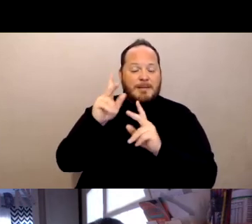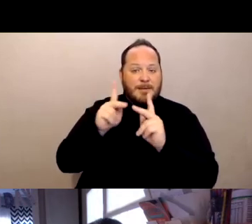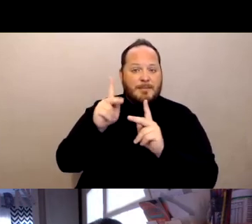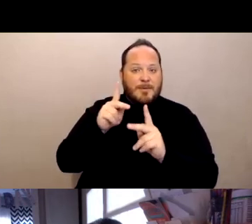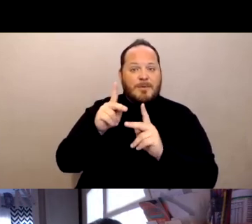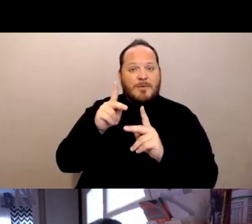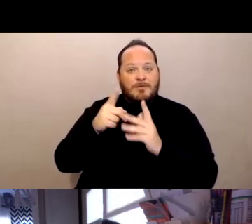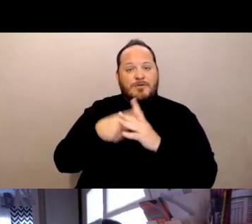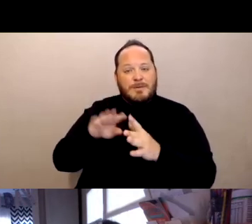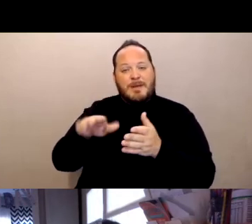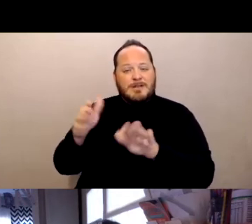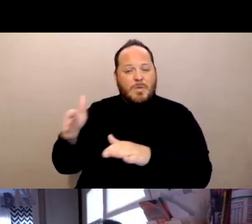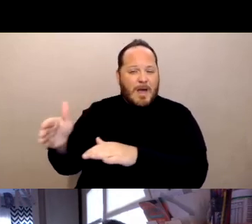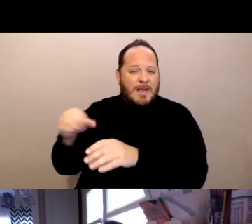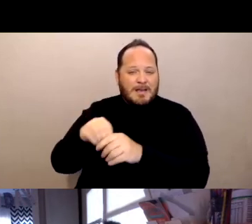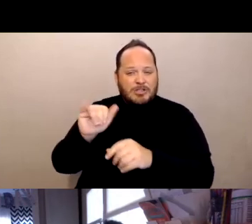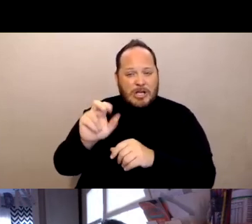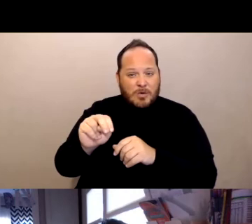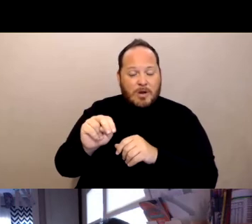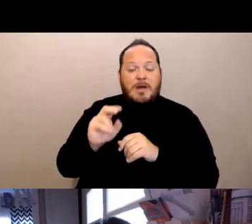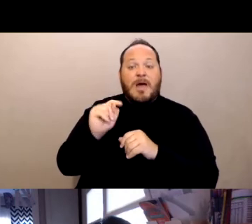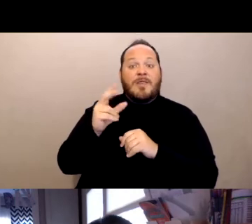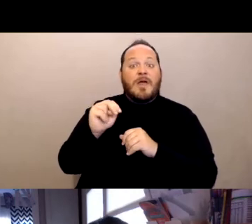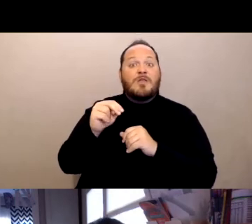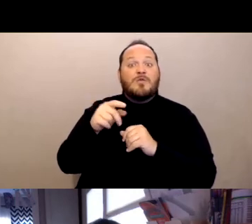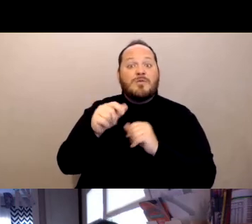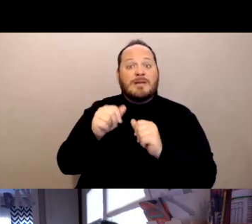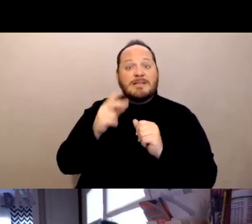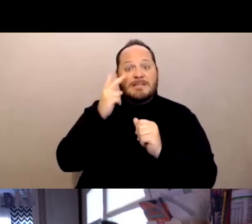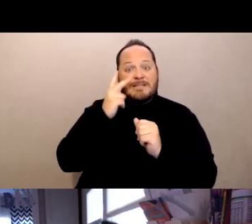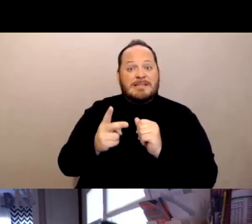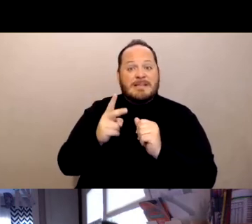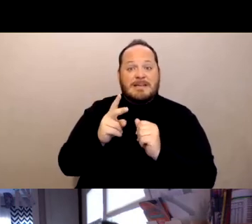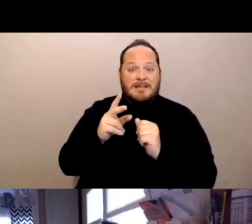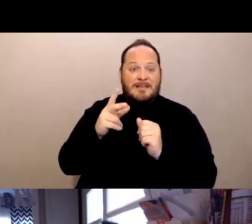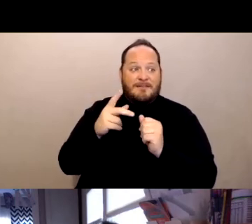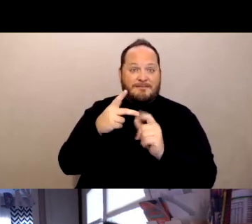And then you see, as the backseat vaccination took root by mid February, the deaths fell below 11